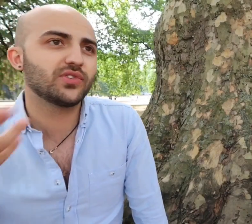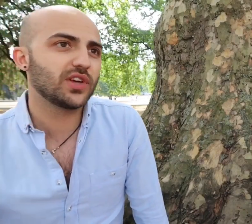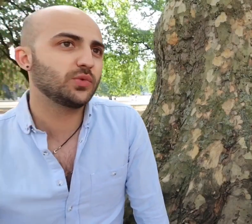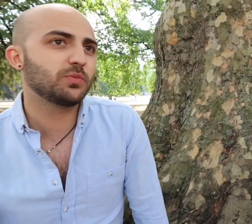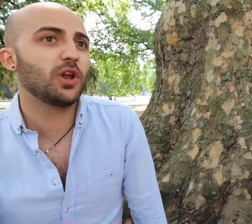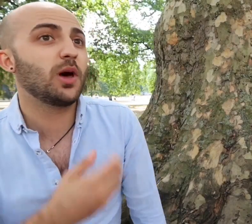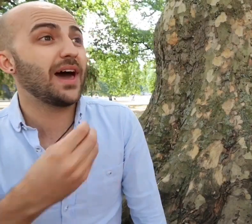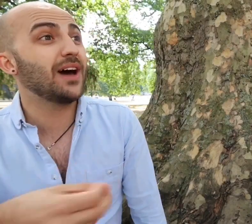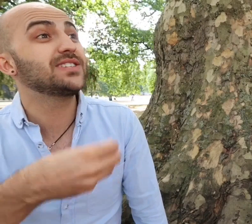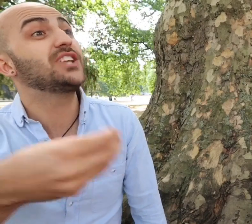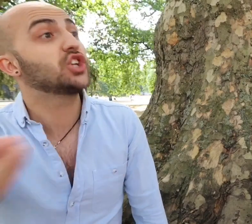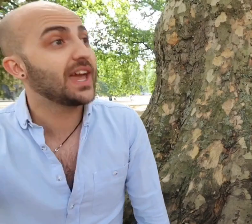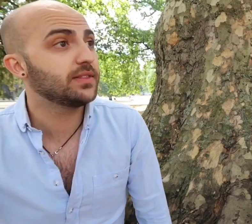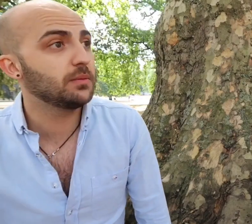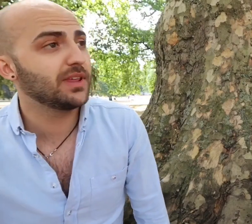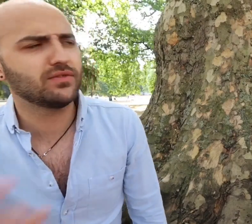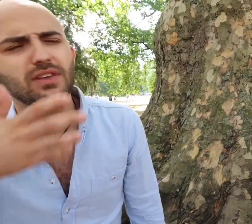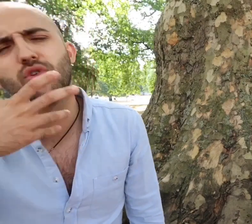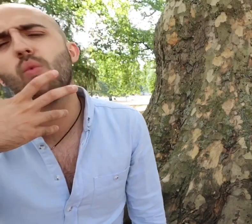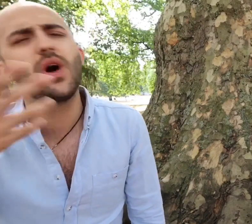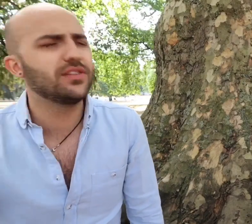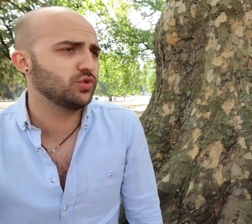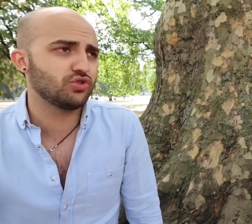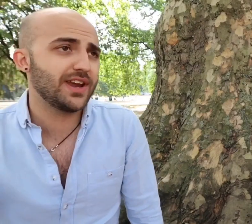discussing with Spotlight about how to educate them.. they've got wonderful training